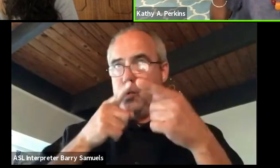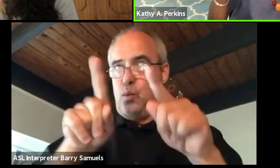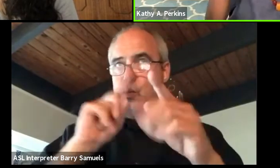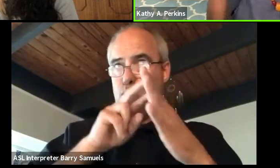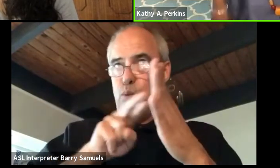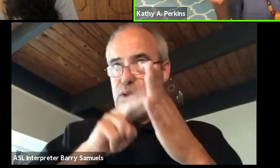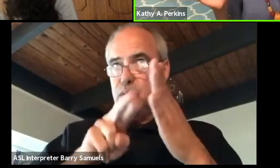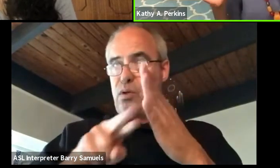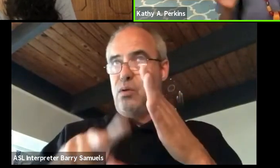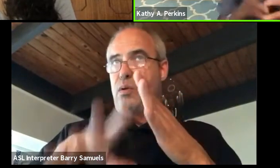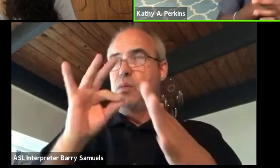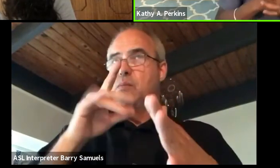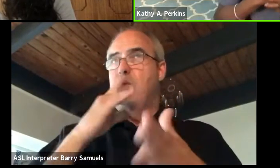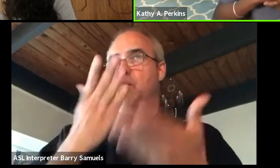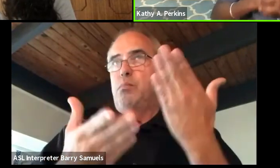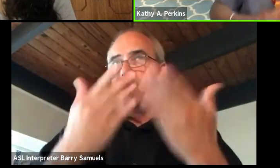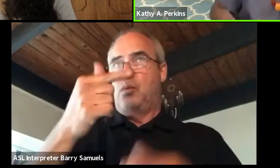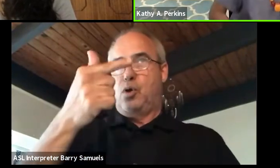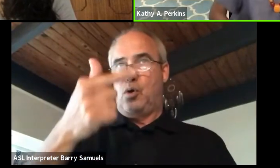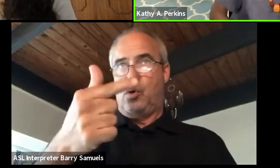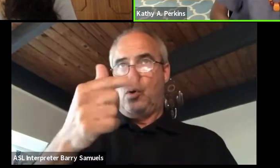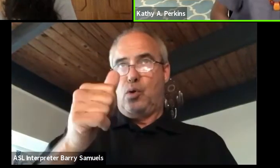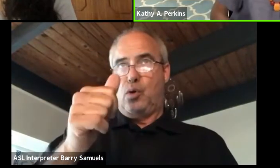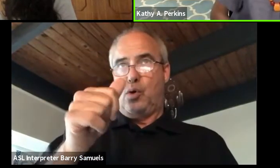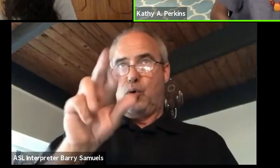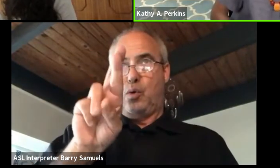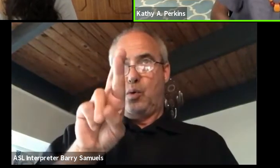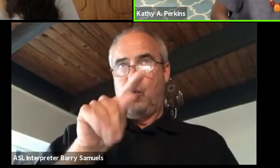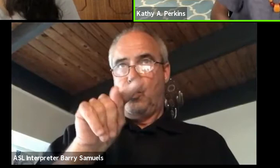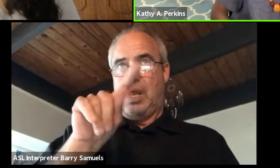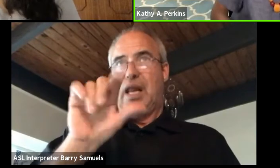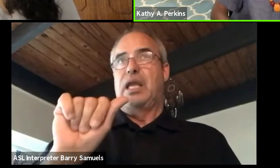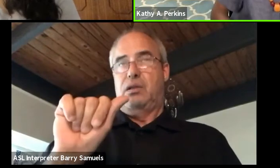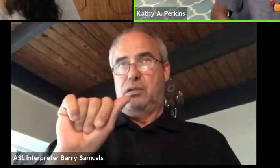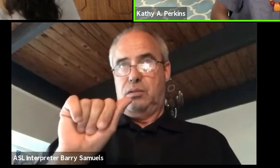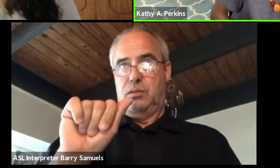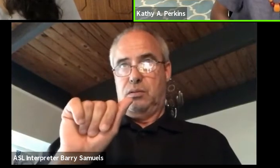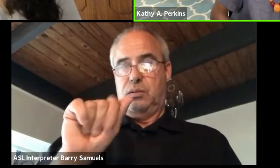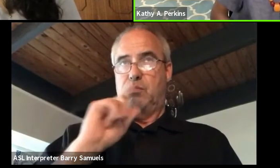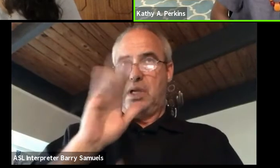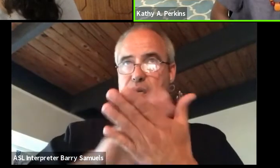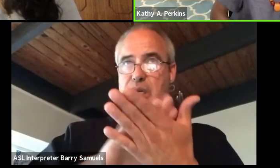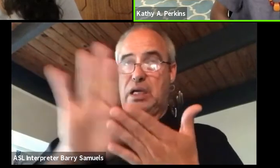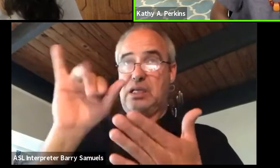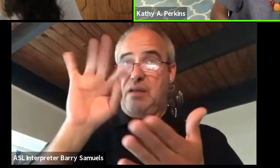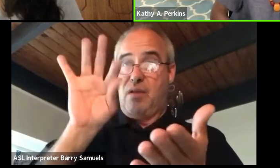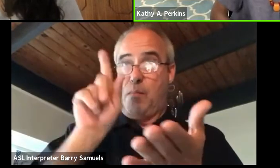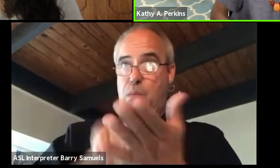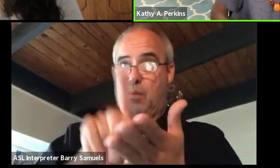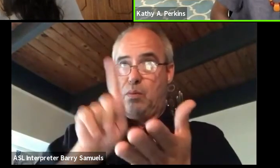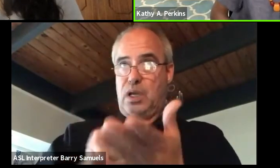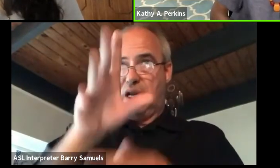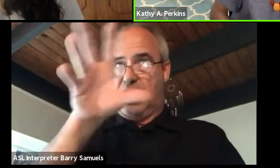and it may have been gray, she may have said, well, it'd be nice if you just publish African women who live here,